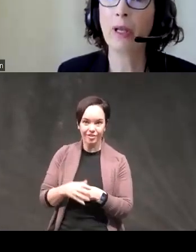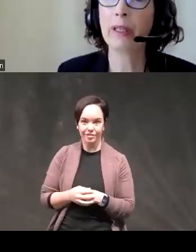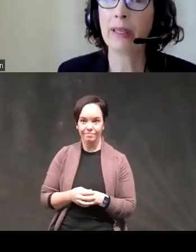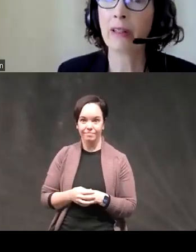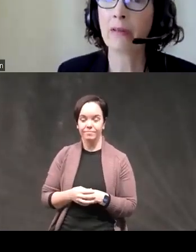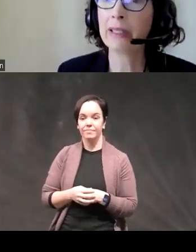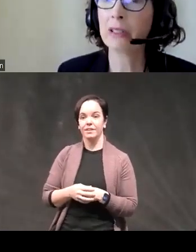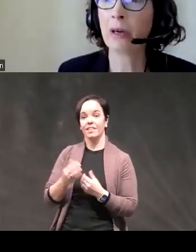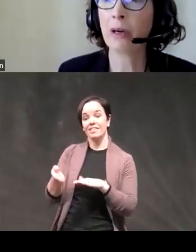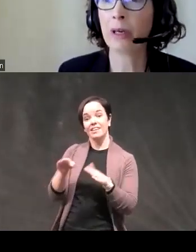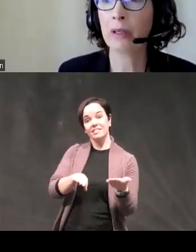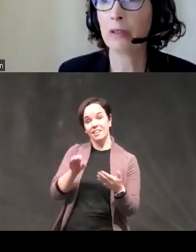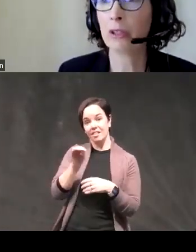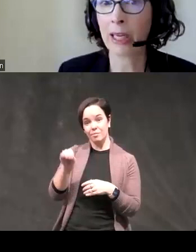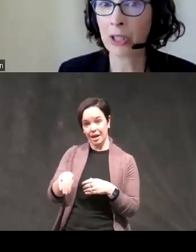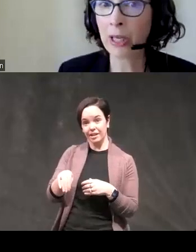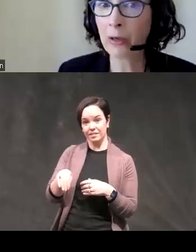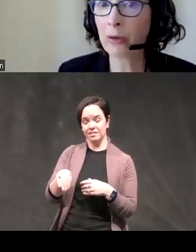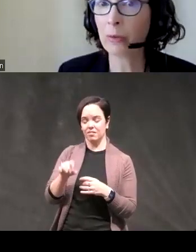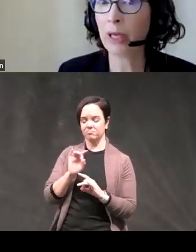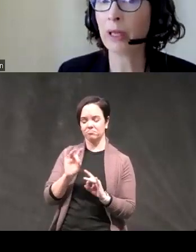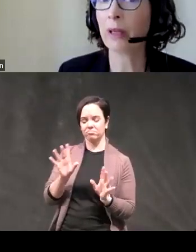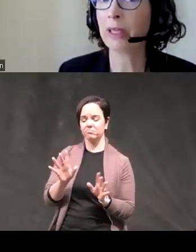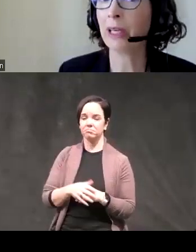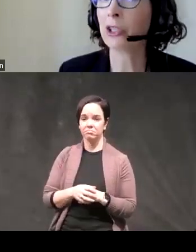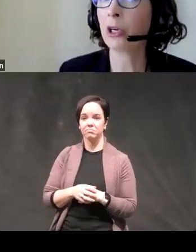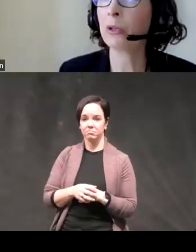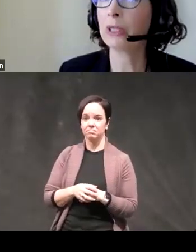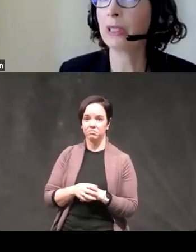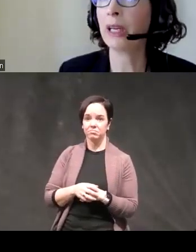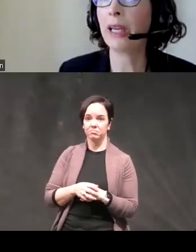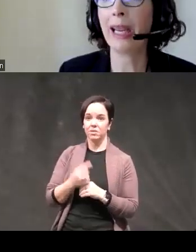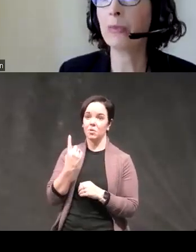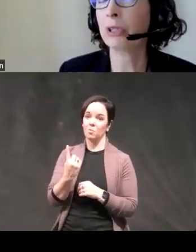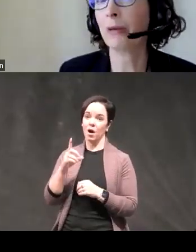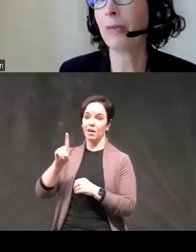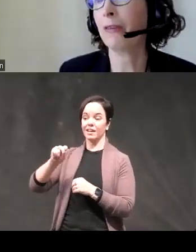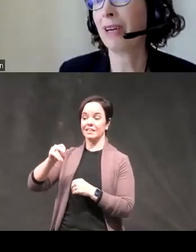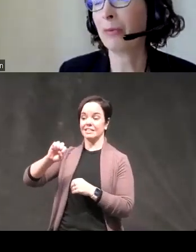the death rates are tragic with a Danish cohort study eight percent of men five